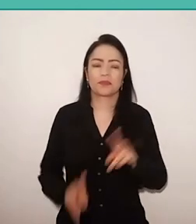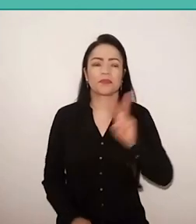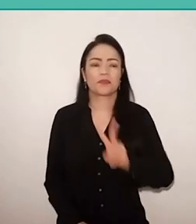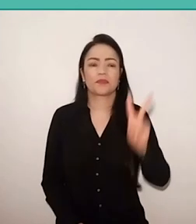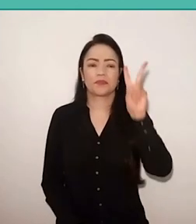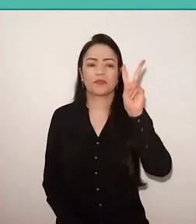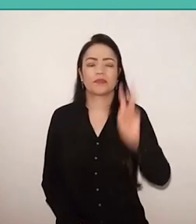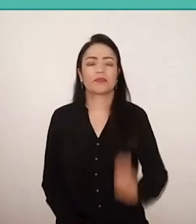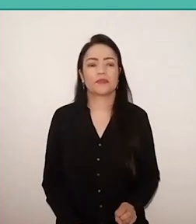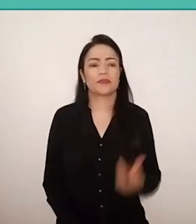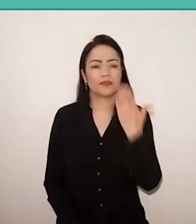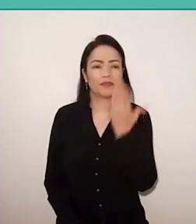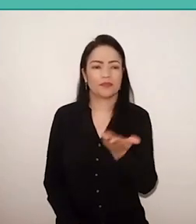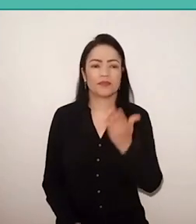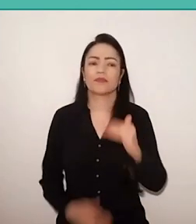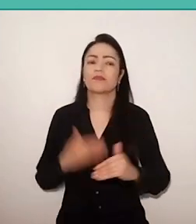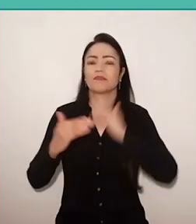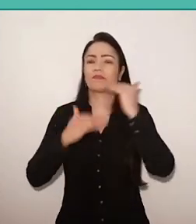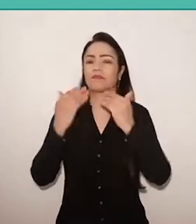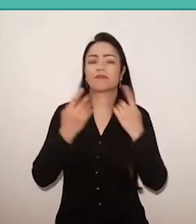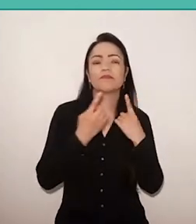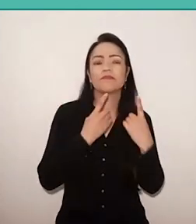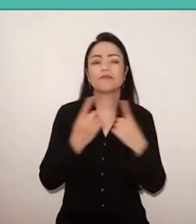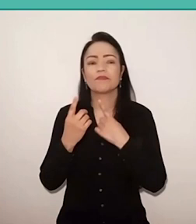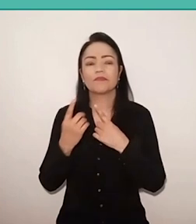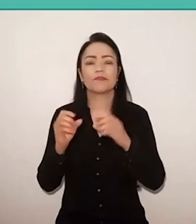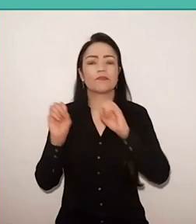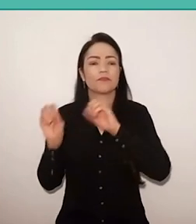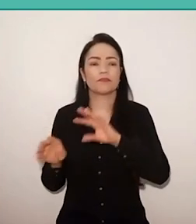in this dialogue process between educator and student.